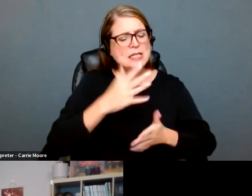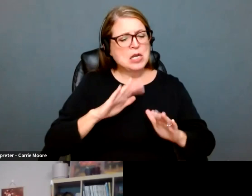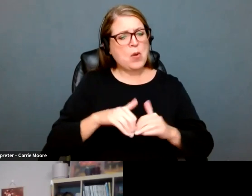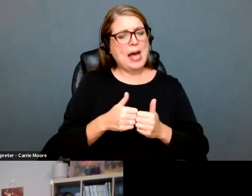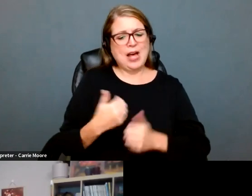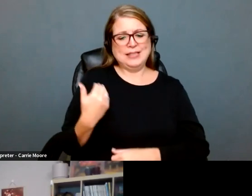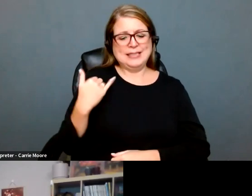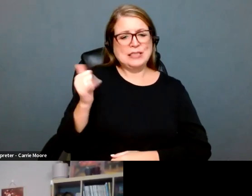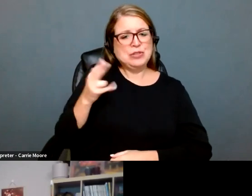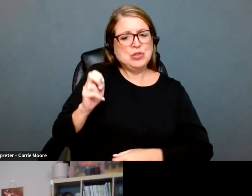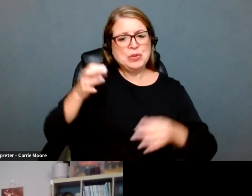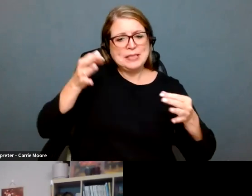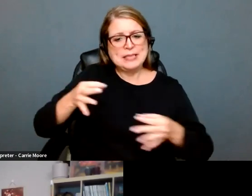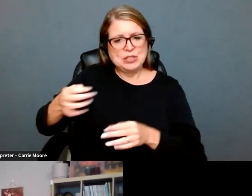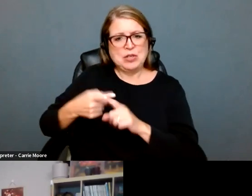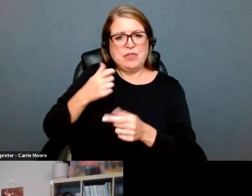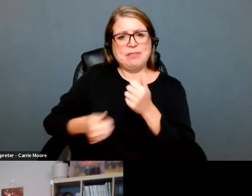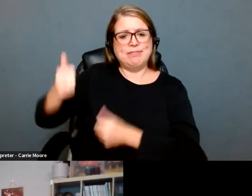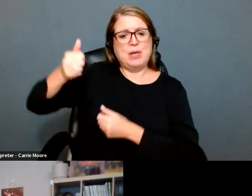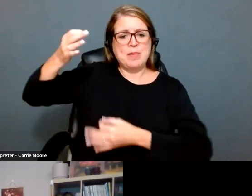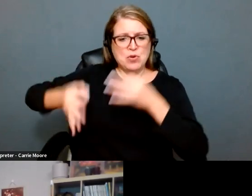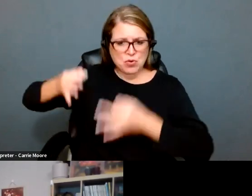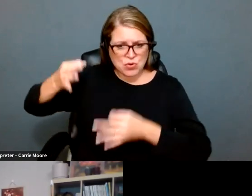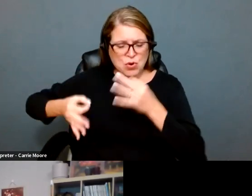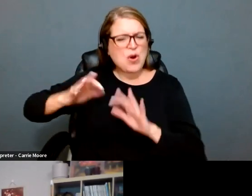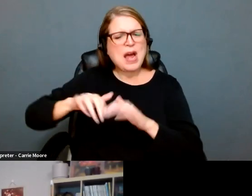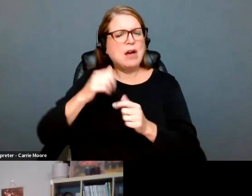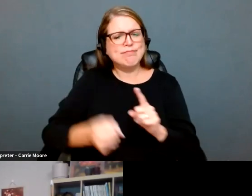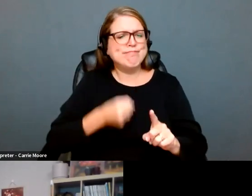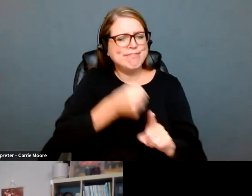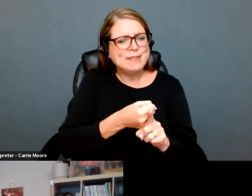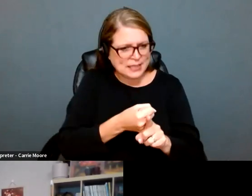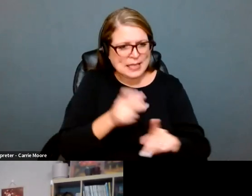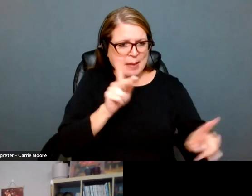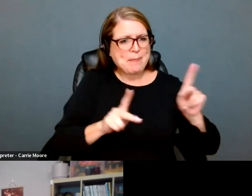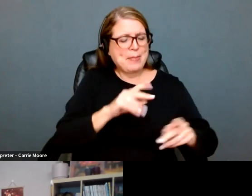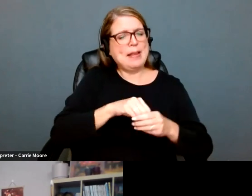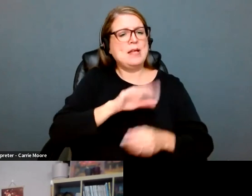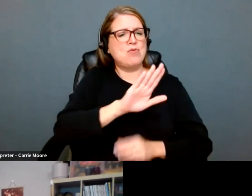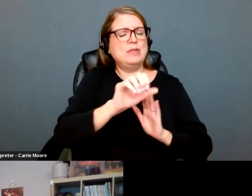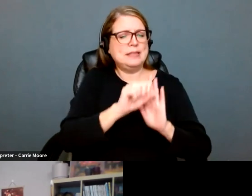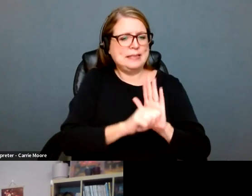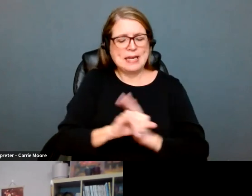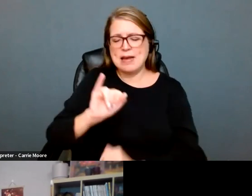much for being here with us